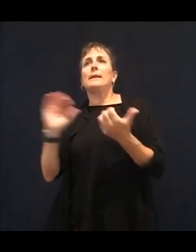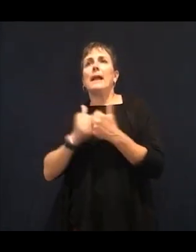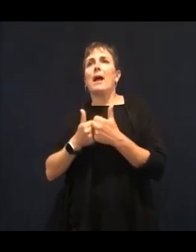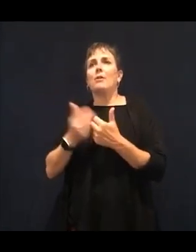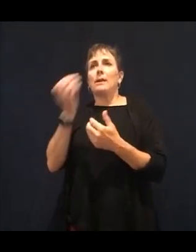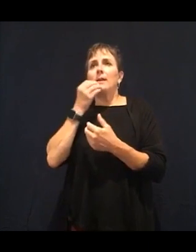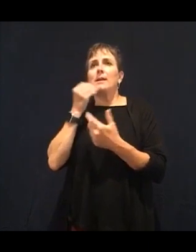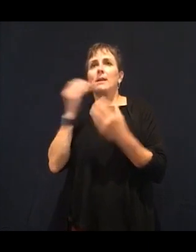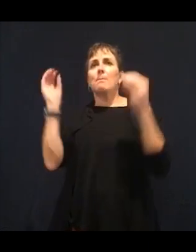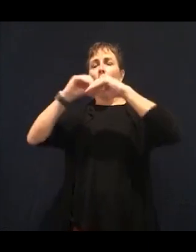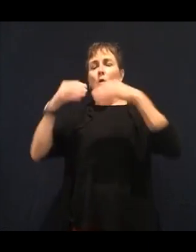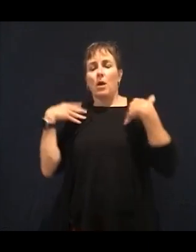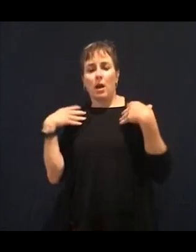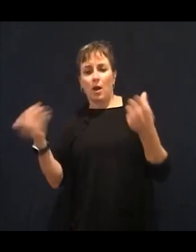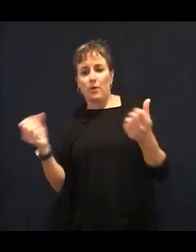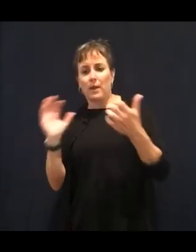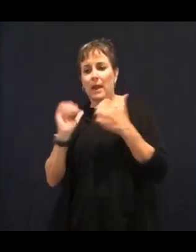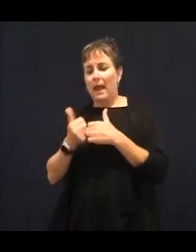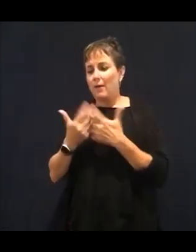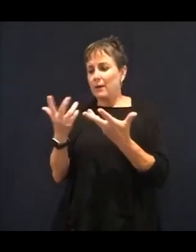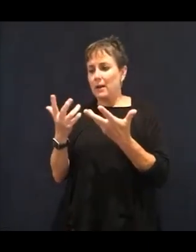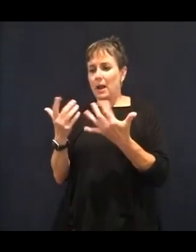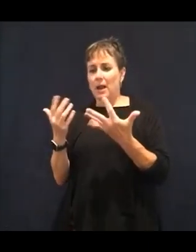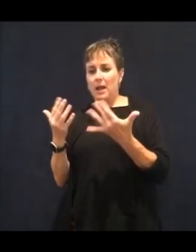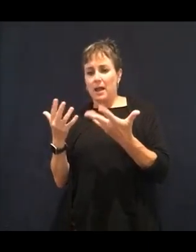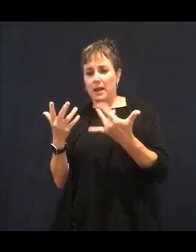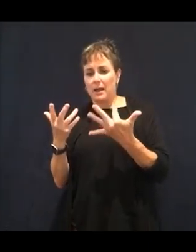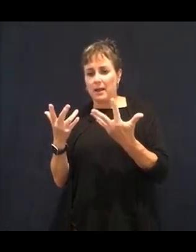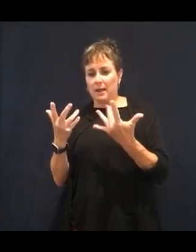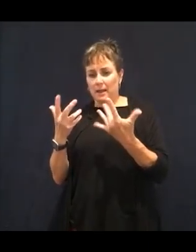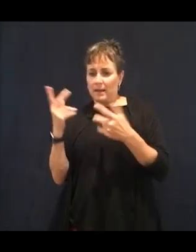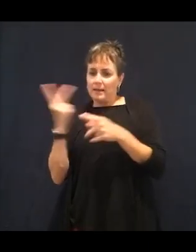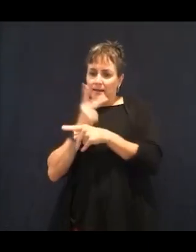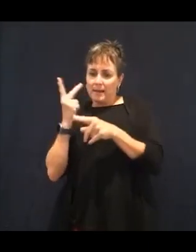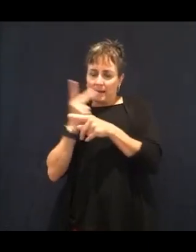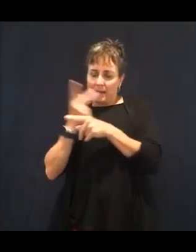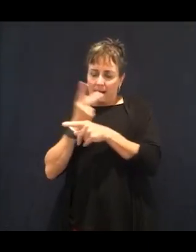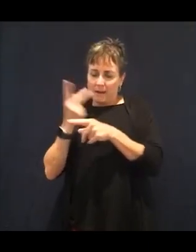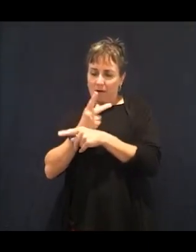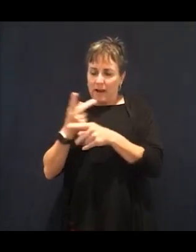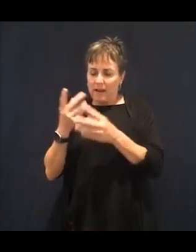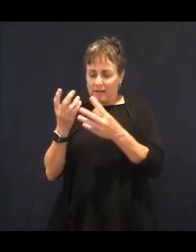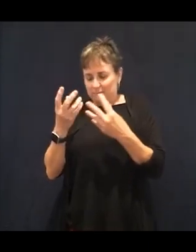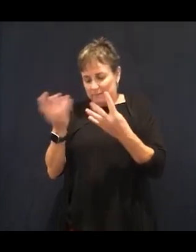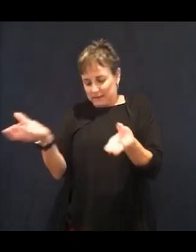level to do the best I can with the nutrition knowledge that I have